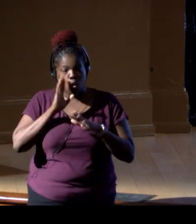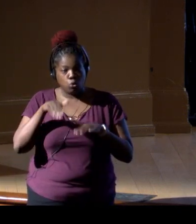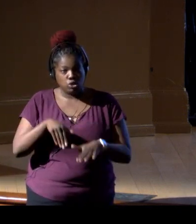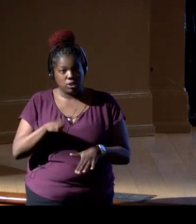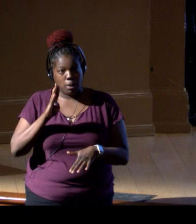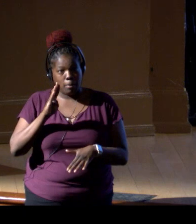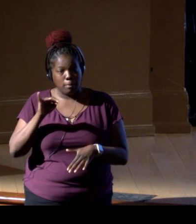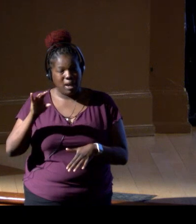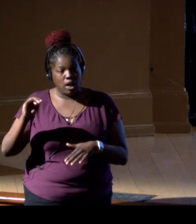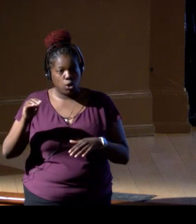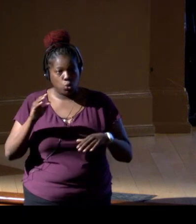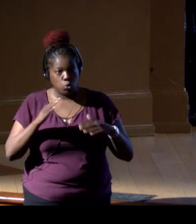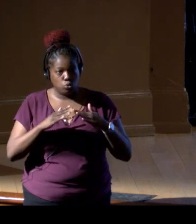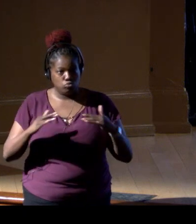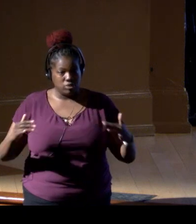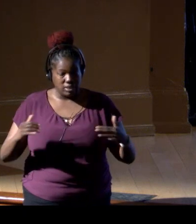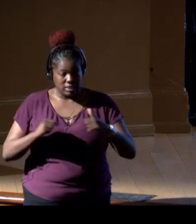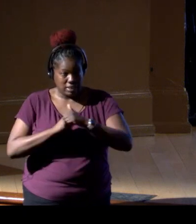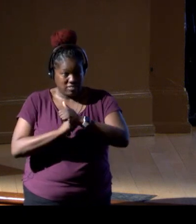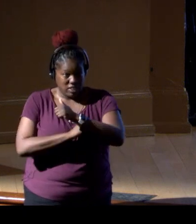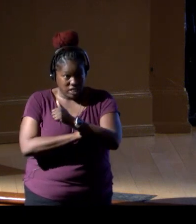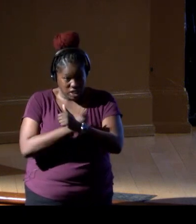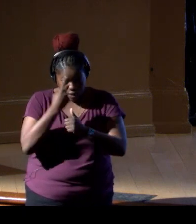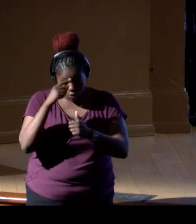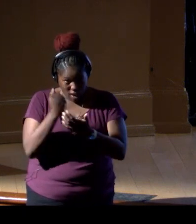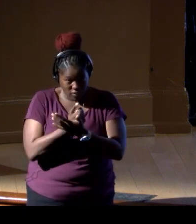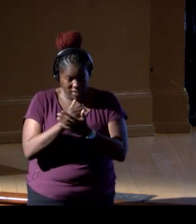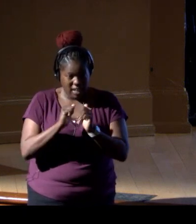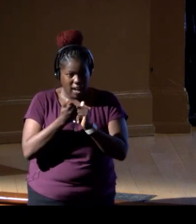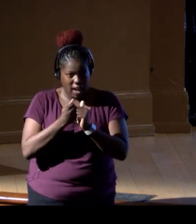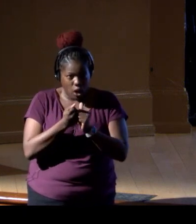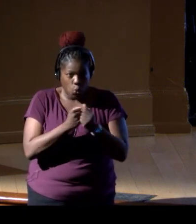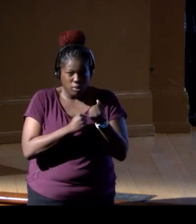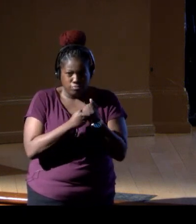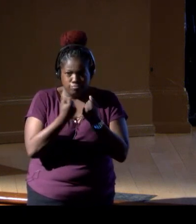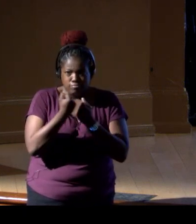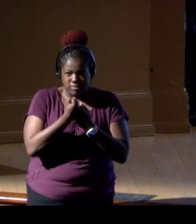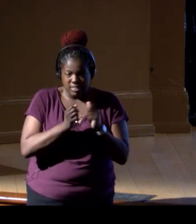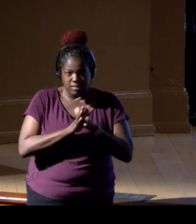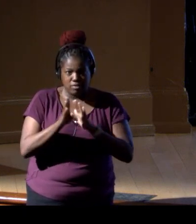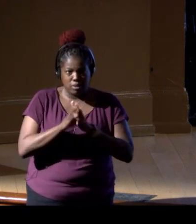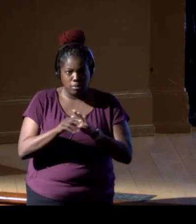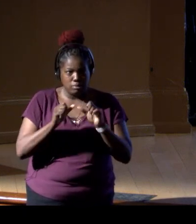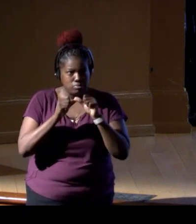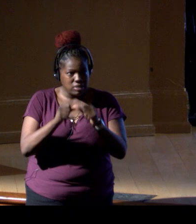and foundational to all of this, how we work together to build a sustainable ocean economy.